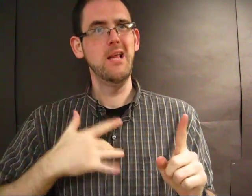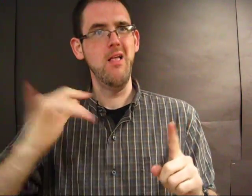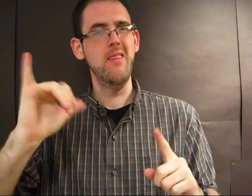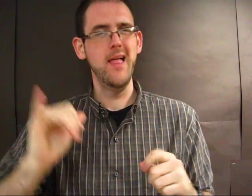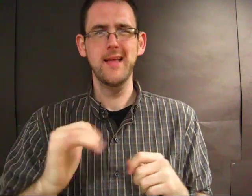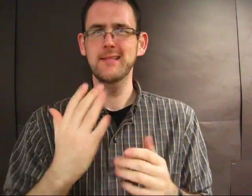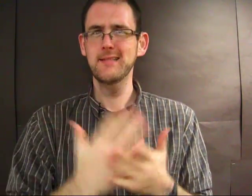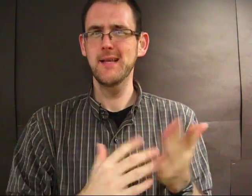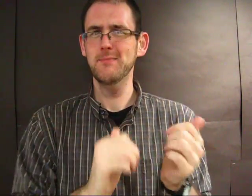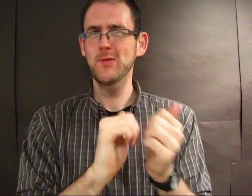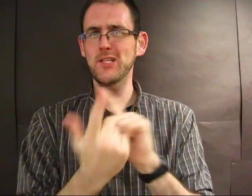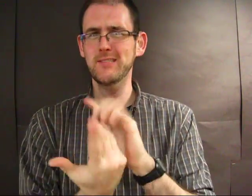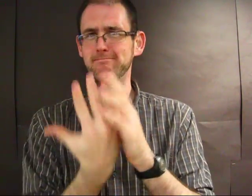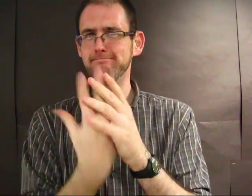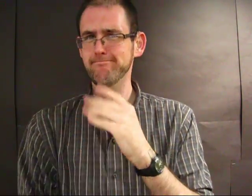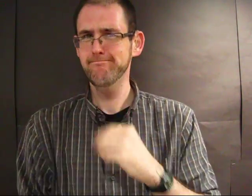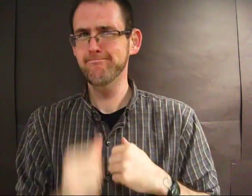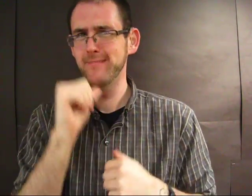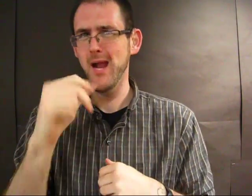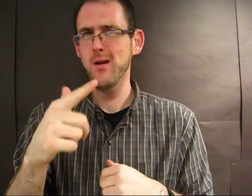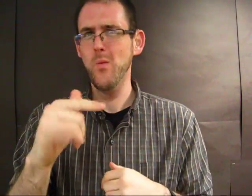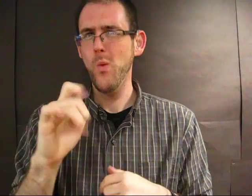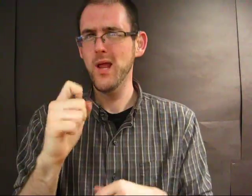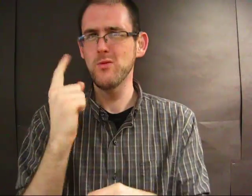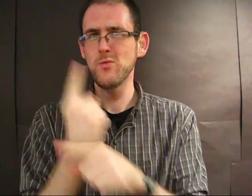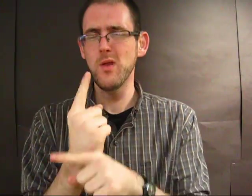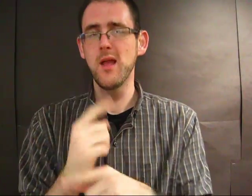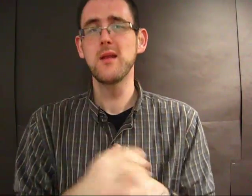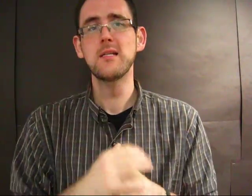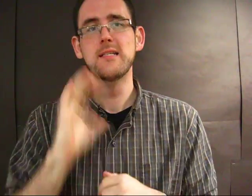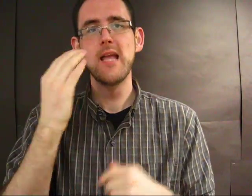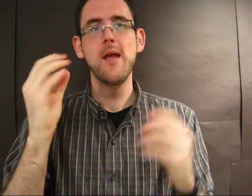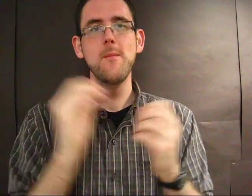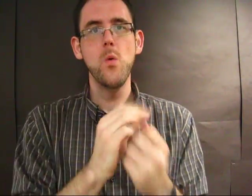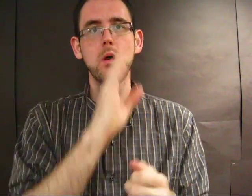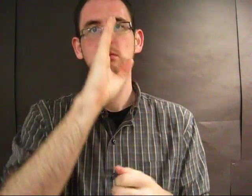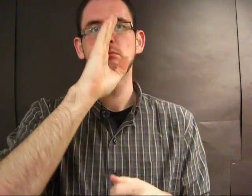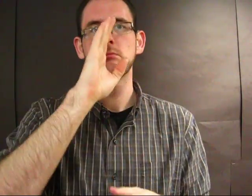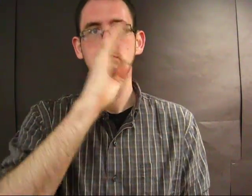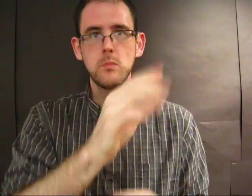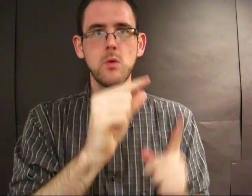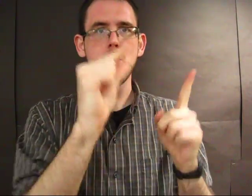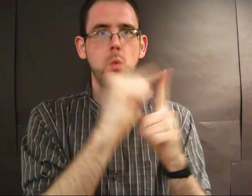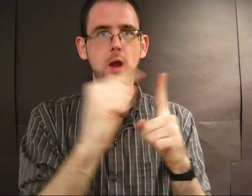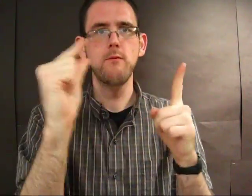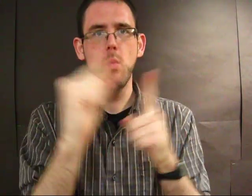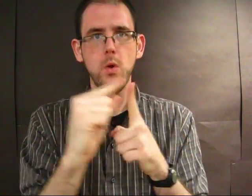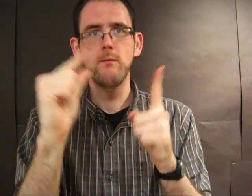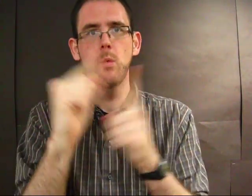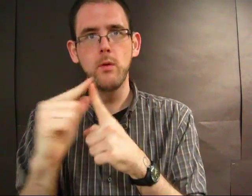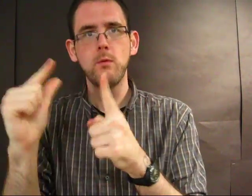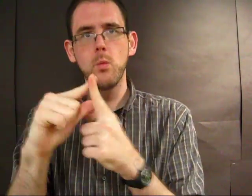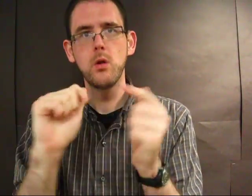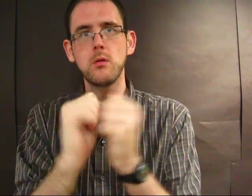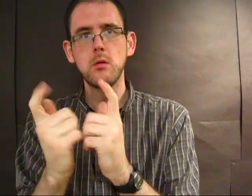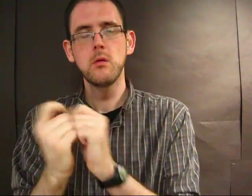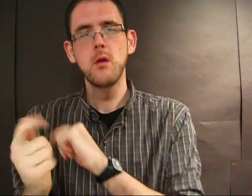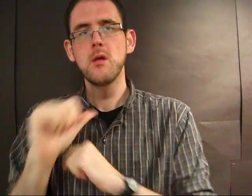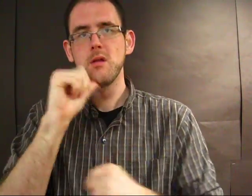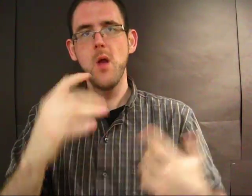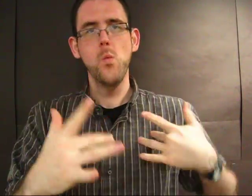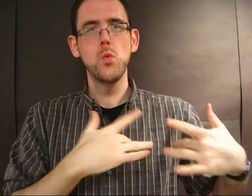But it feels like something was lost in translation, as though they did a word-for-word transliteration.